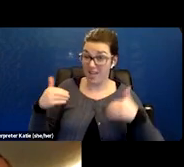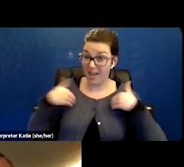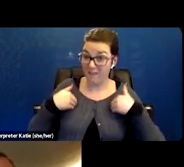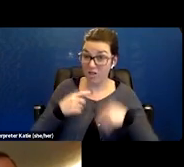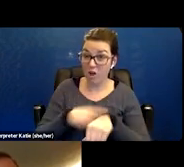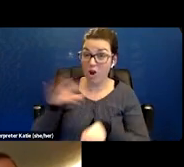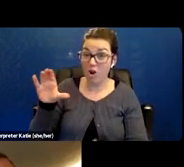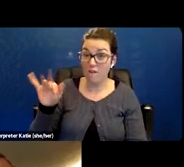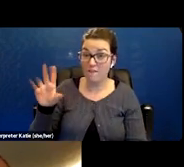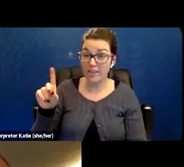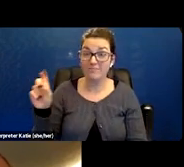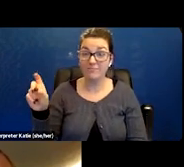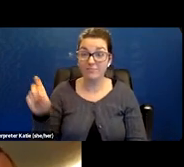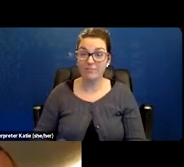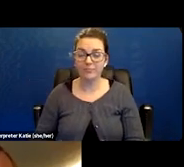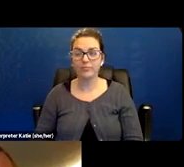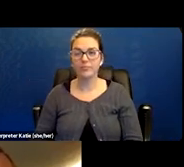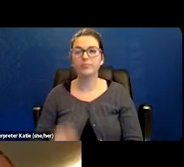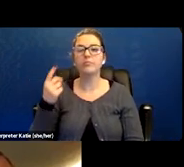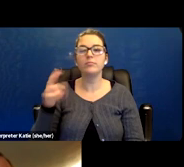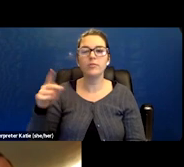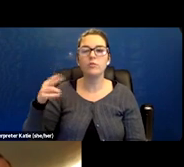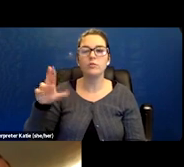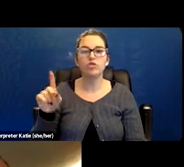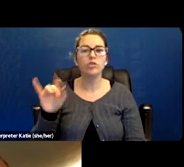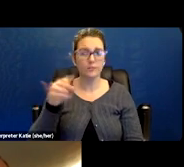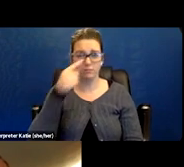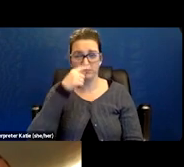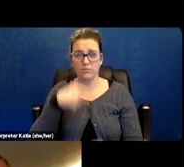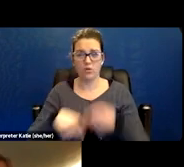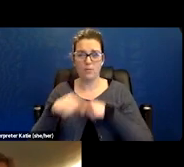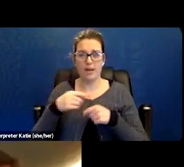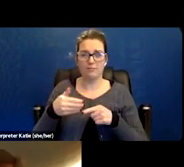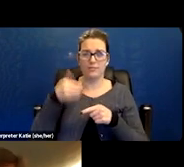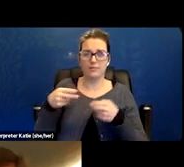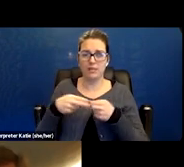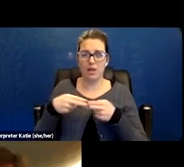So if we go back to the slide before. Am I running this now?